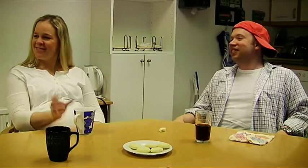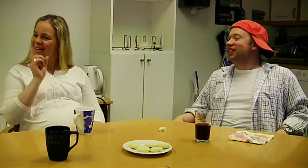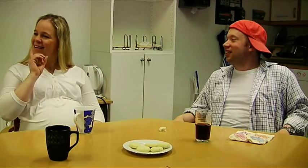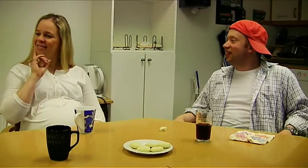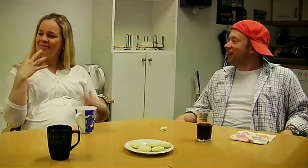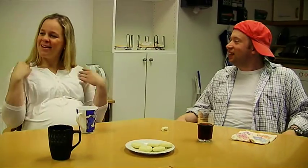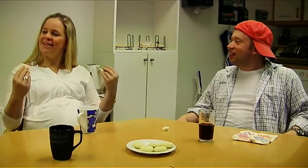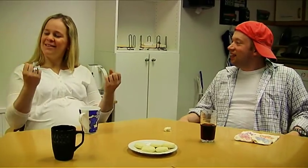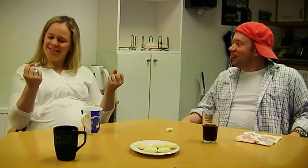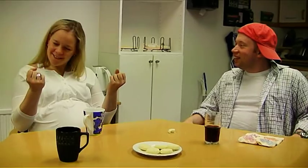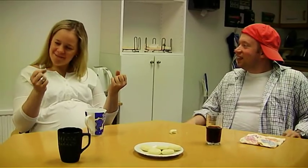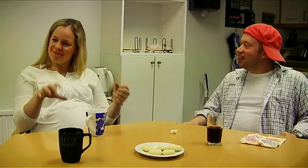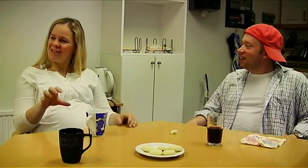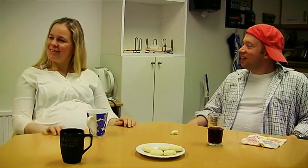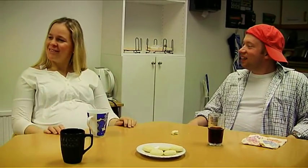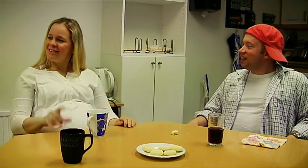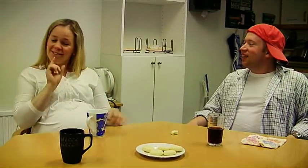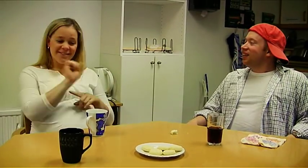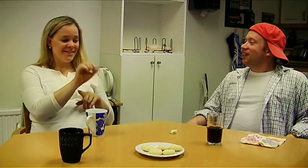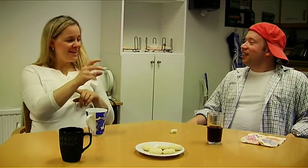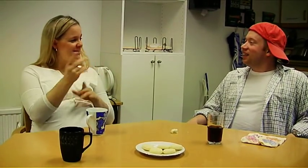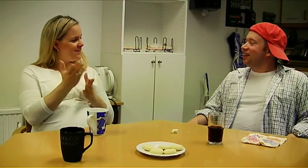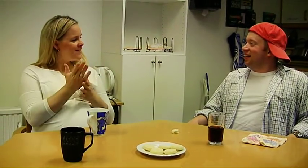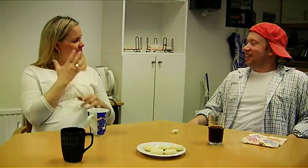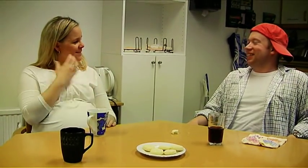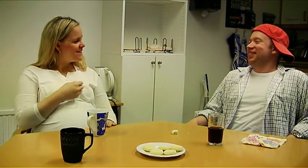Manillaskolan was always the best in basketball, I remember they always prevailed others.